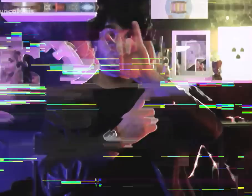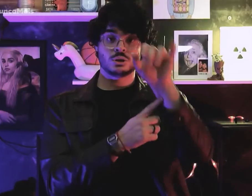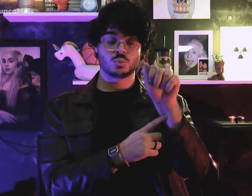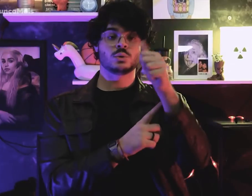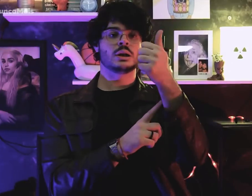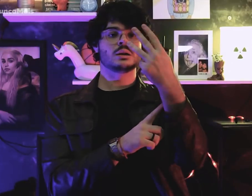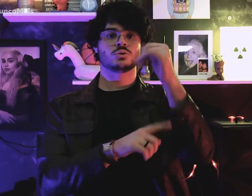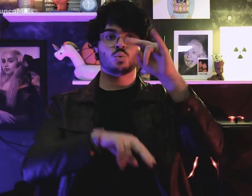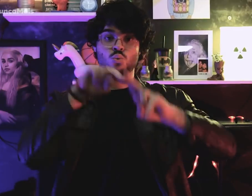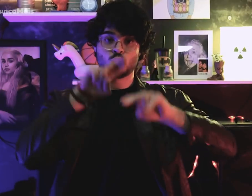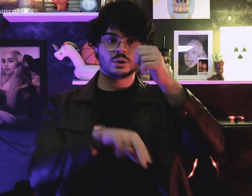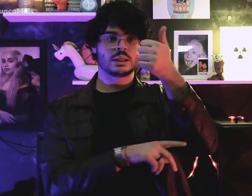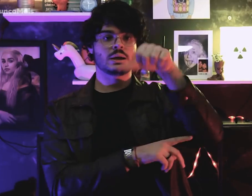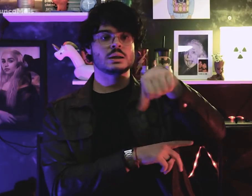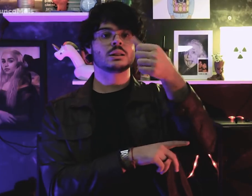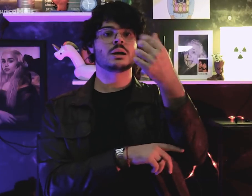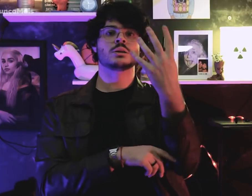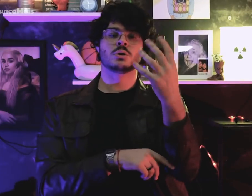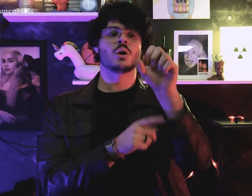On June 13, 1964,